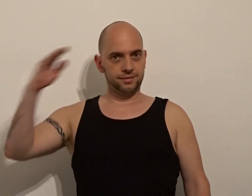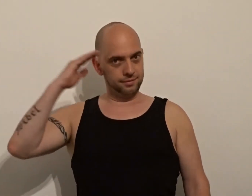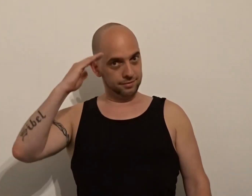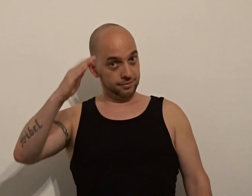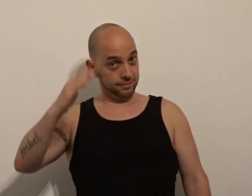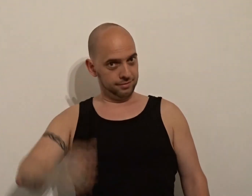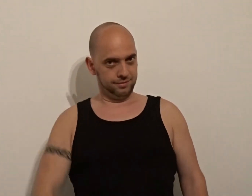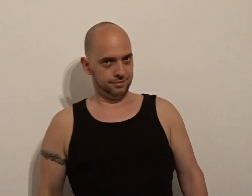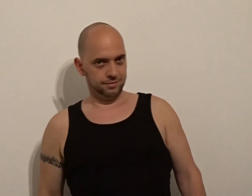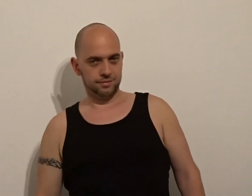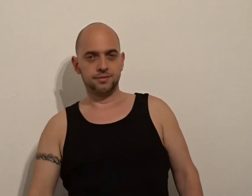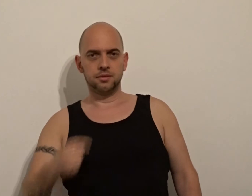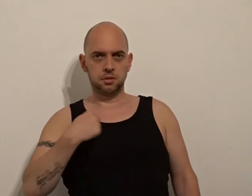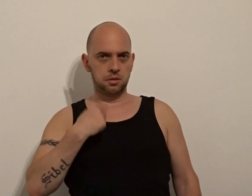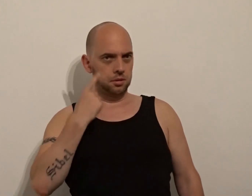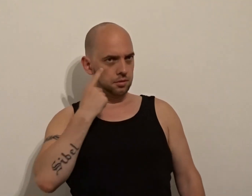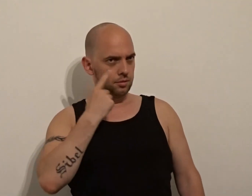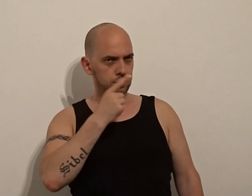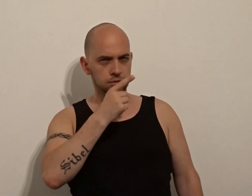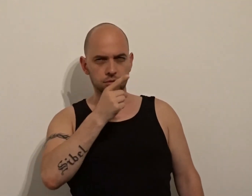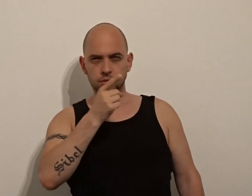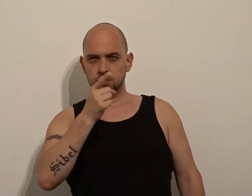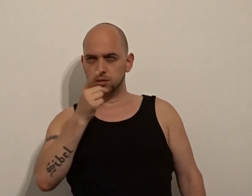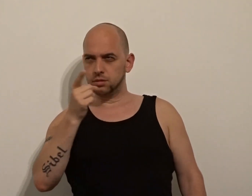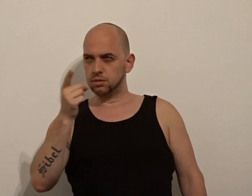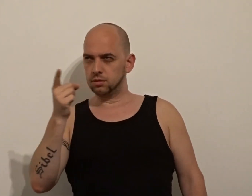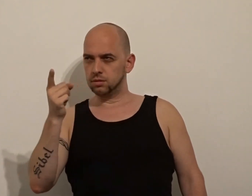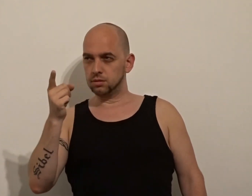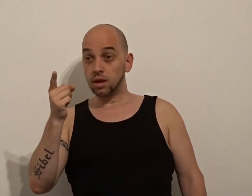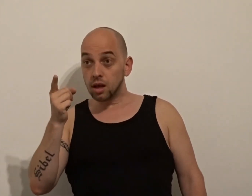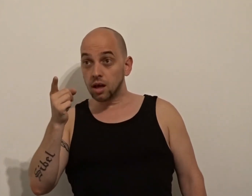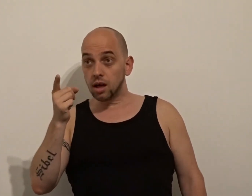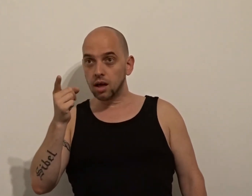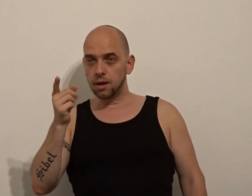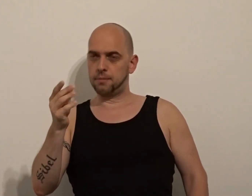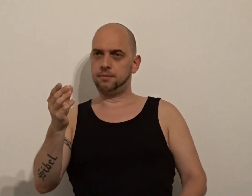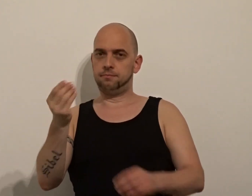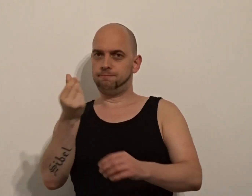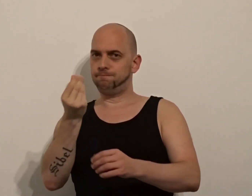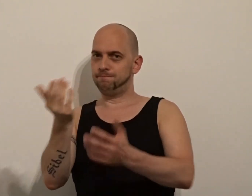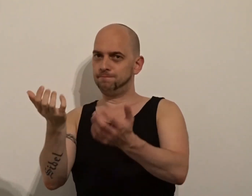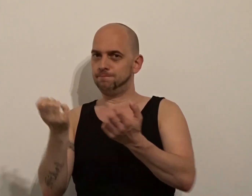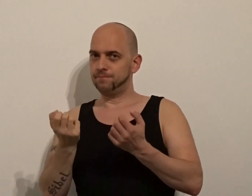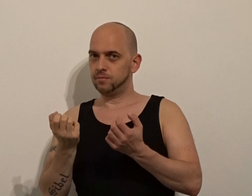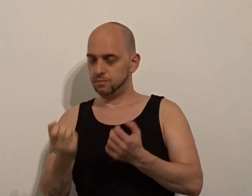Hi. I was shopping and found something so cute.